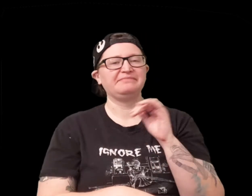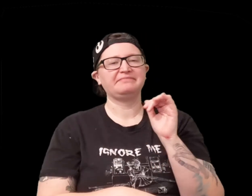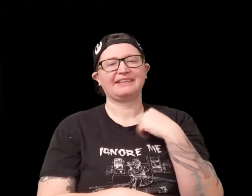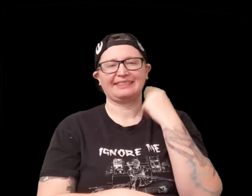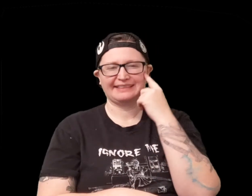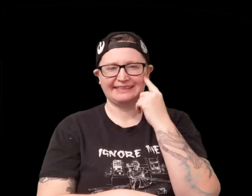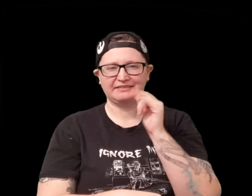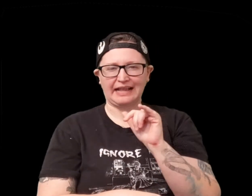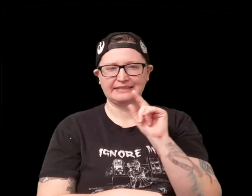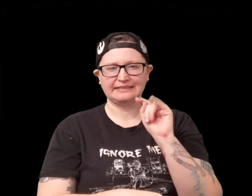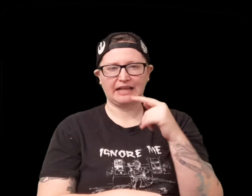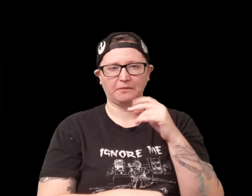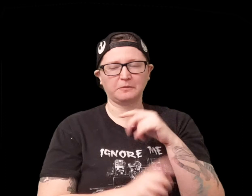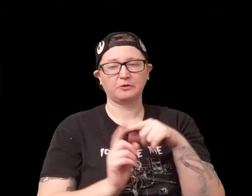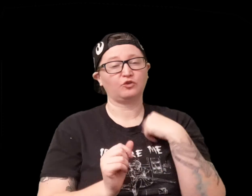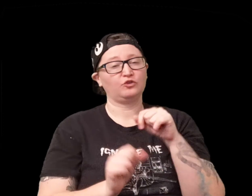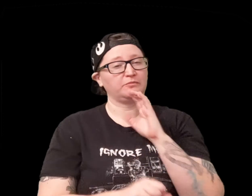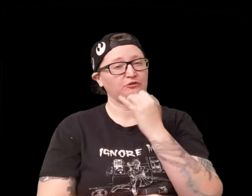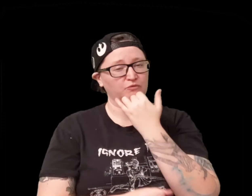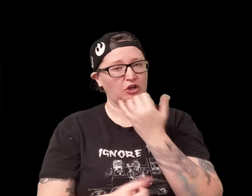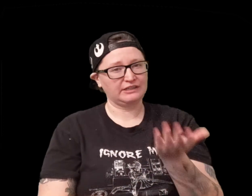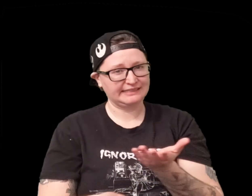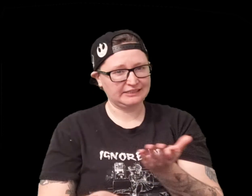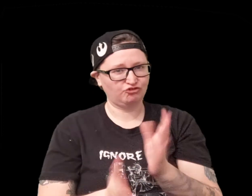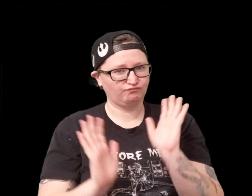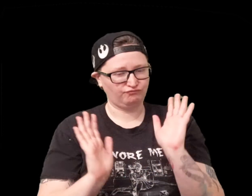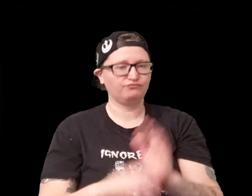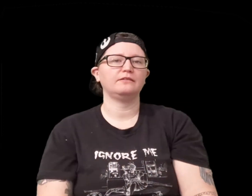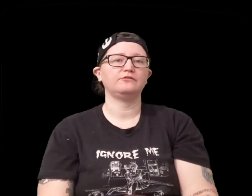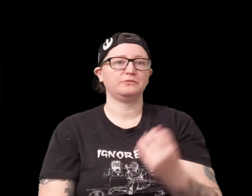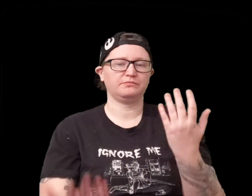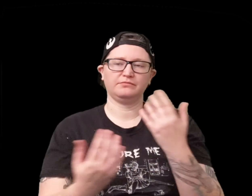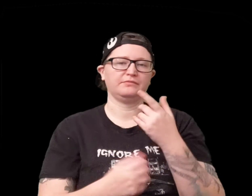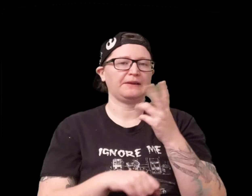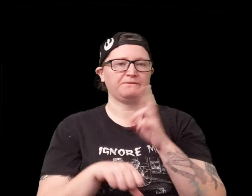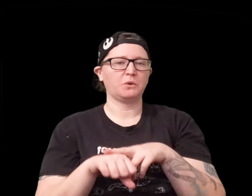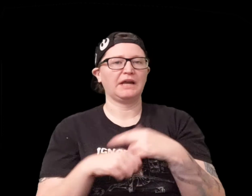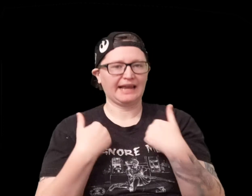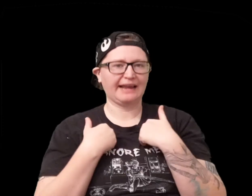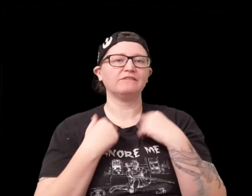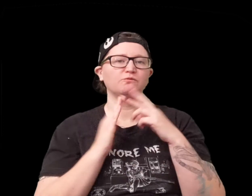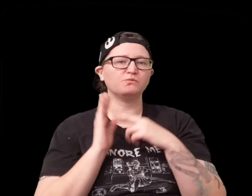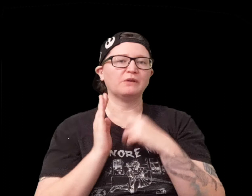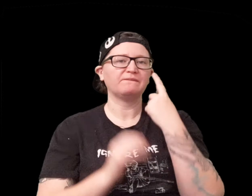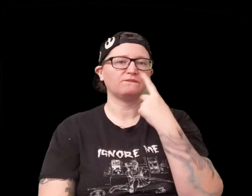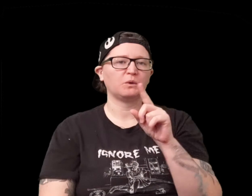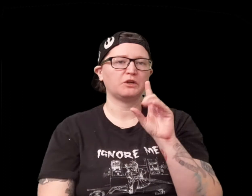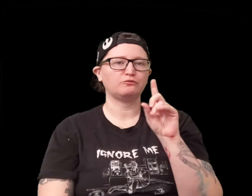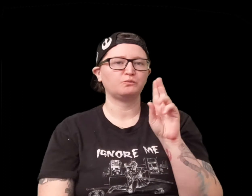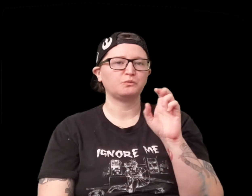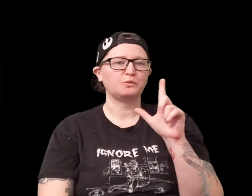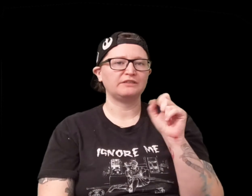crazy dangerous so i think that might have been a typo but I could be wrong here so of course it has